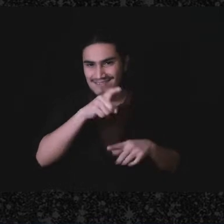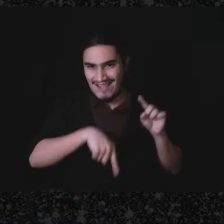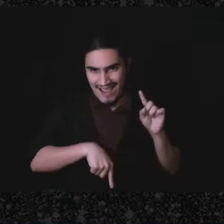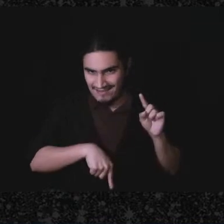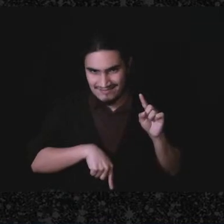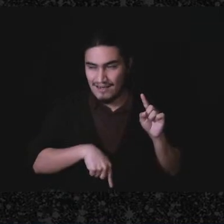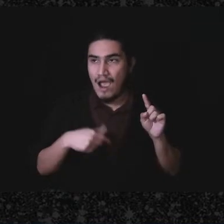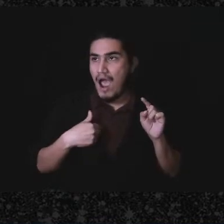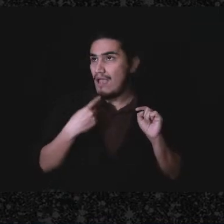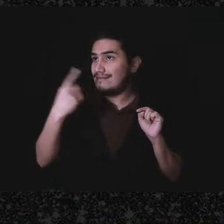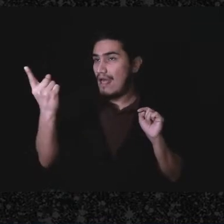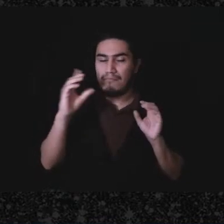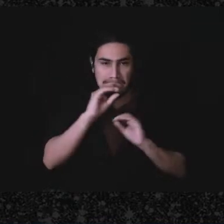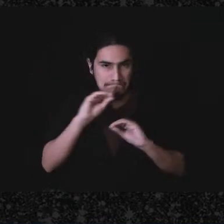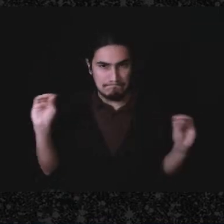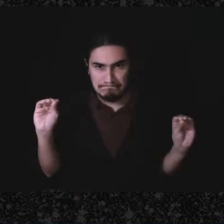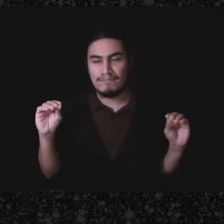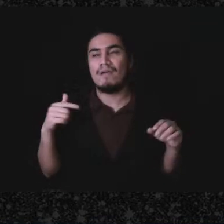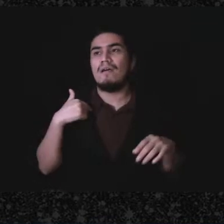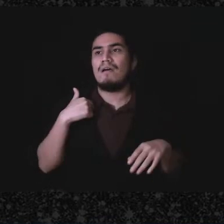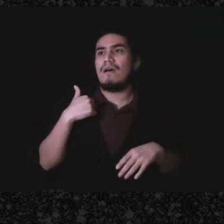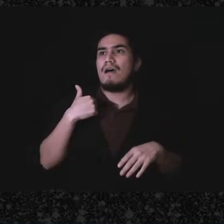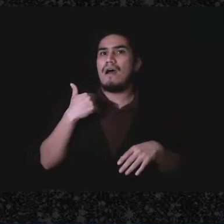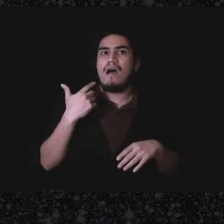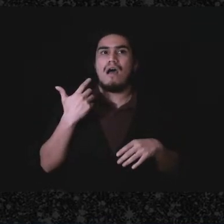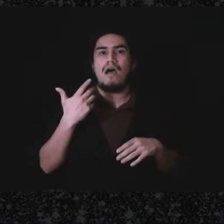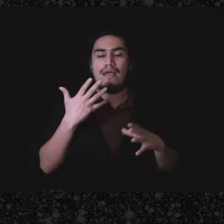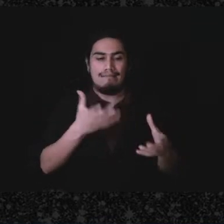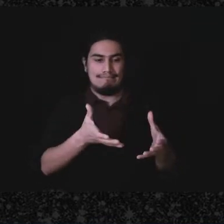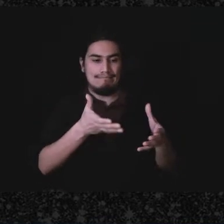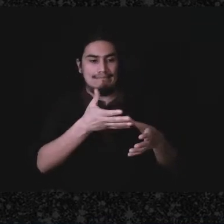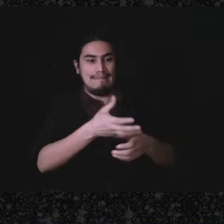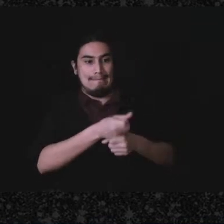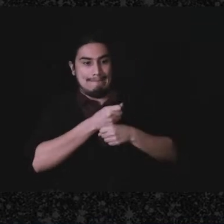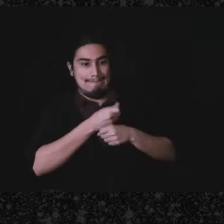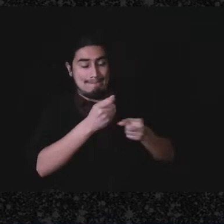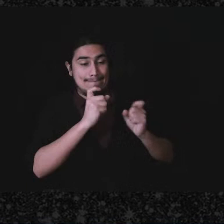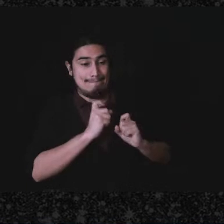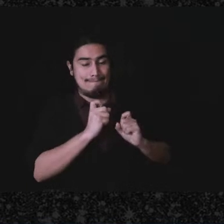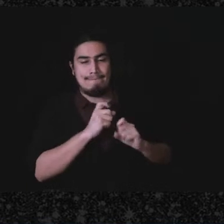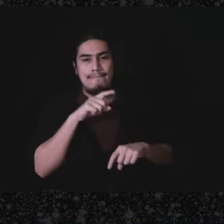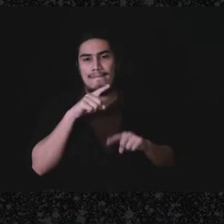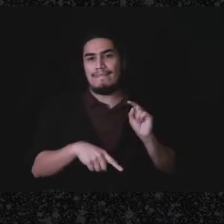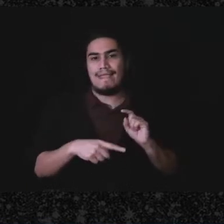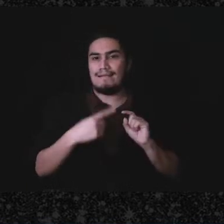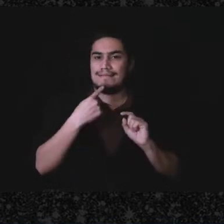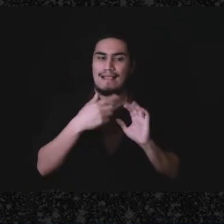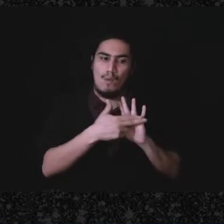gift on the return, the-the recipient of a gift is not tax on a gift if as we mentioned earlier only